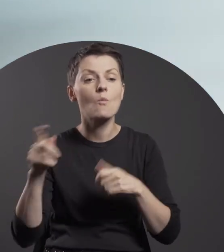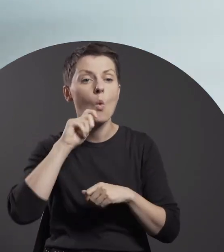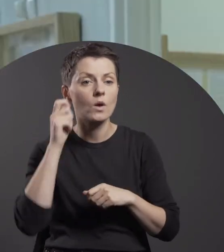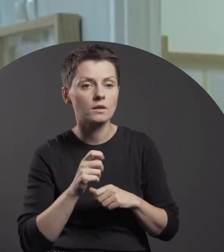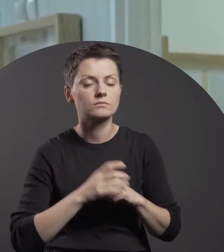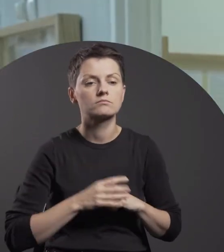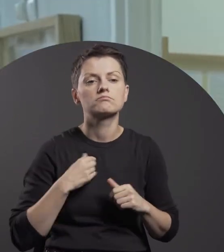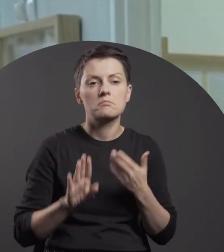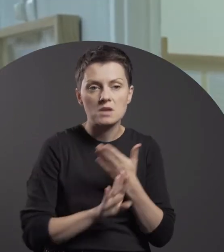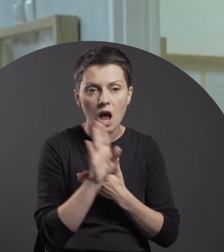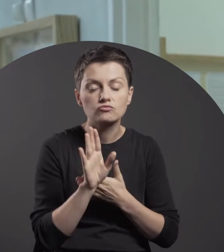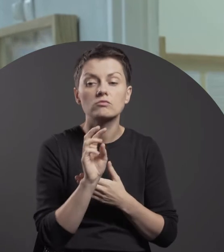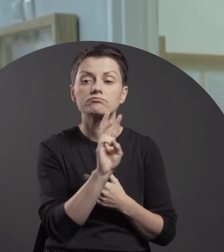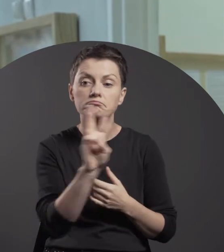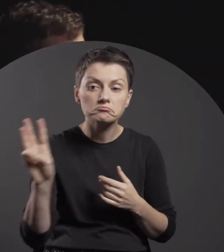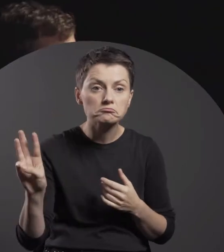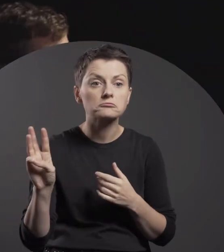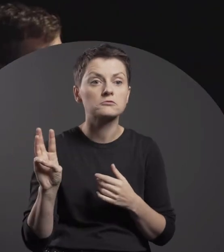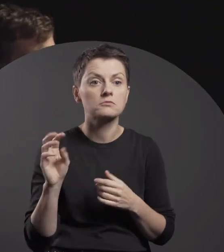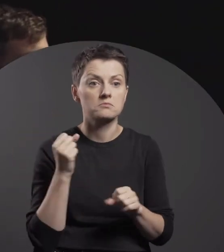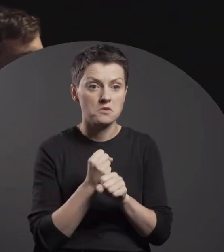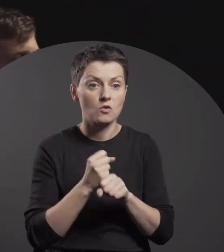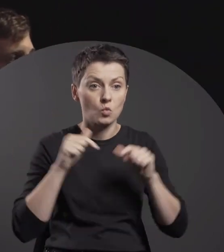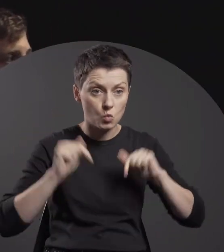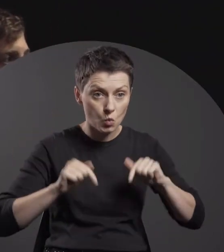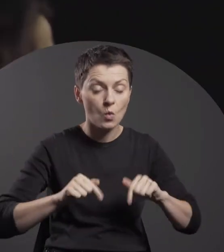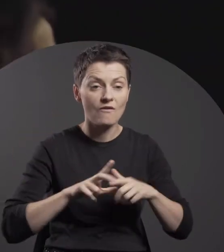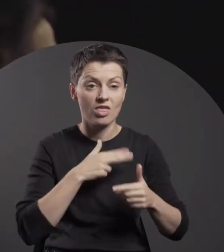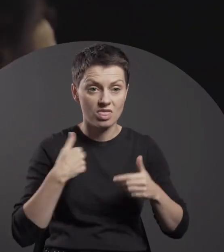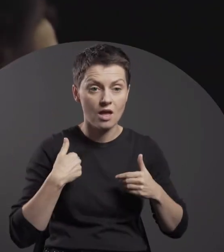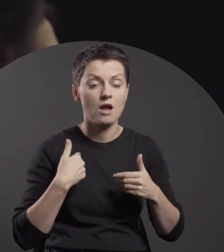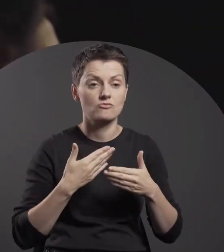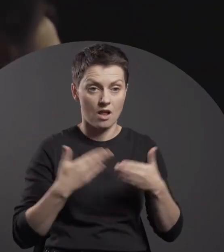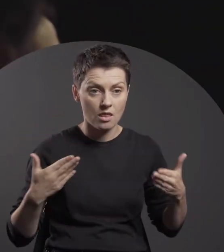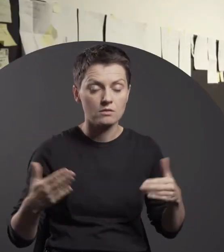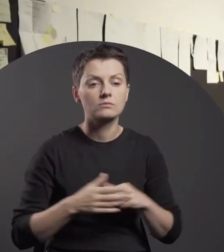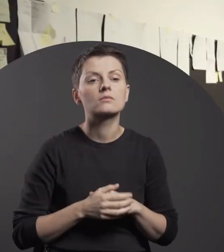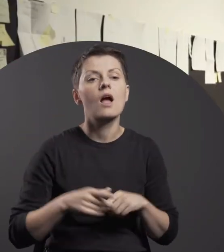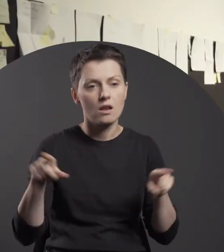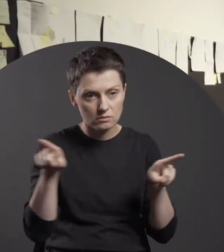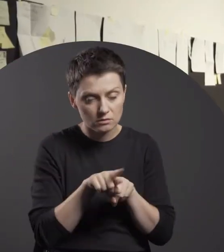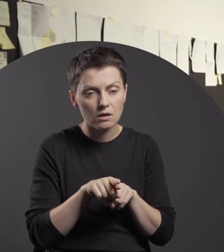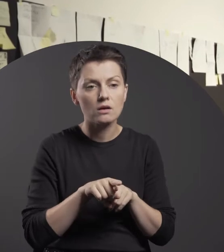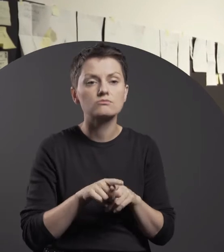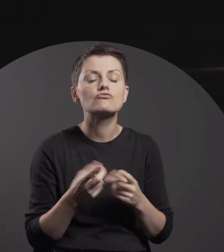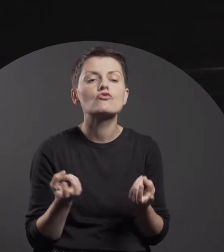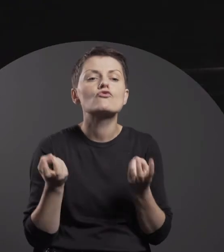presenting their work here – in our gallery, but also conducting projects,